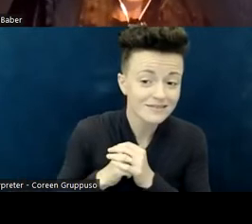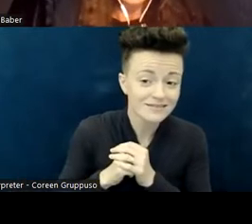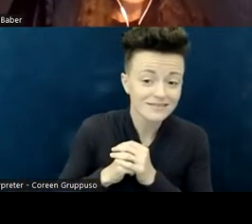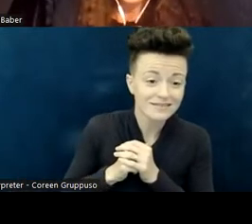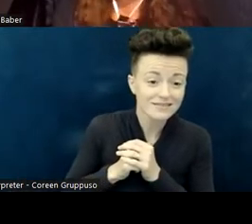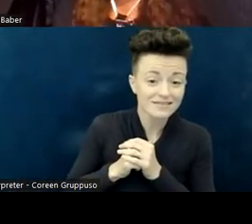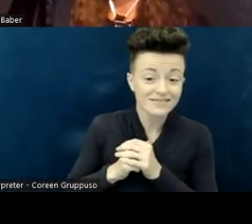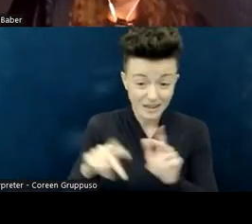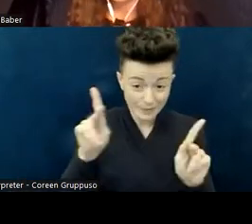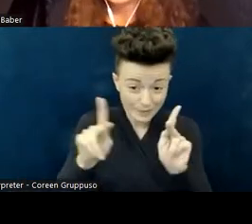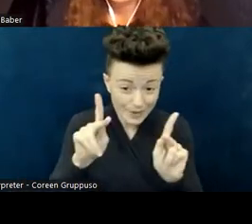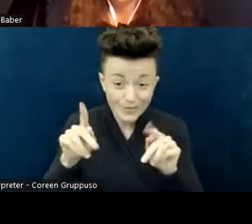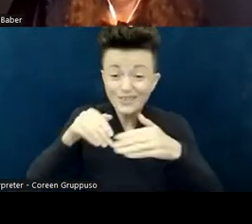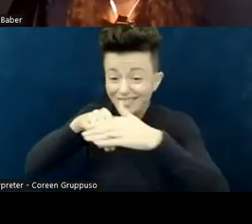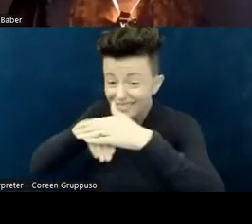"What's wrong with you?" or "What happened to you?"